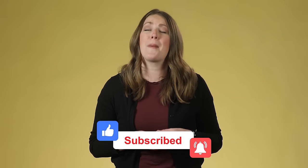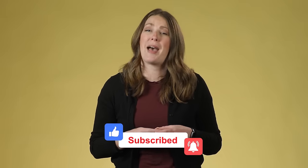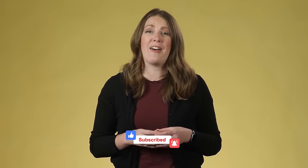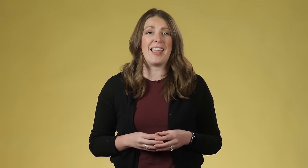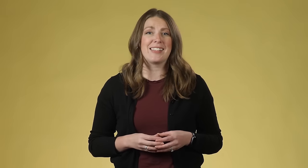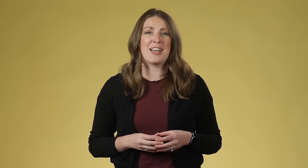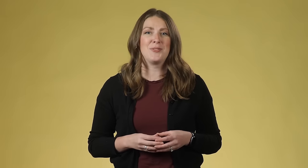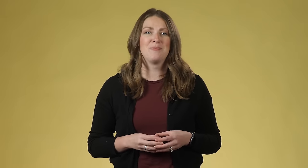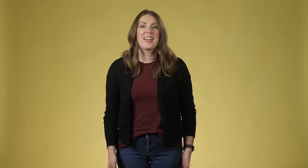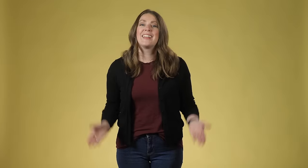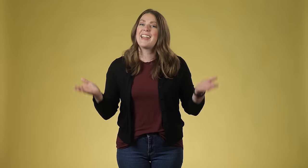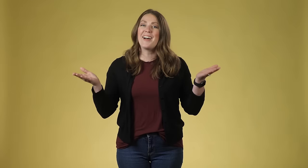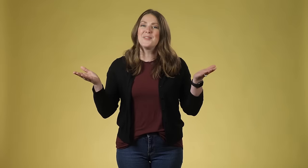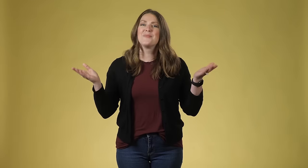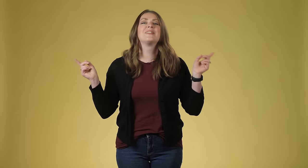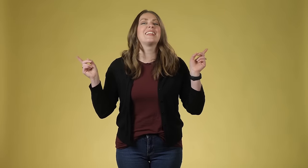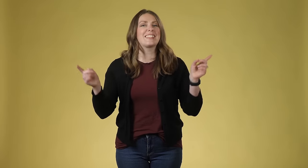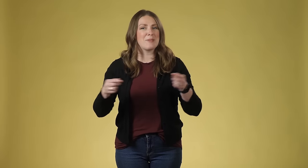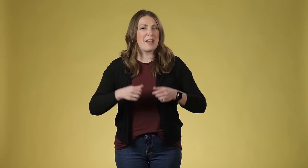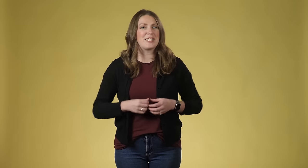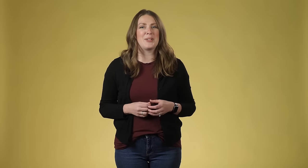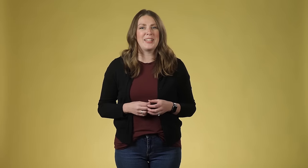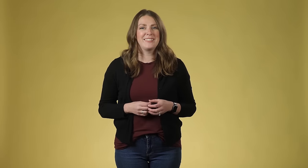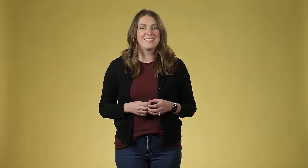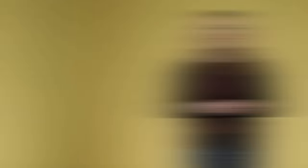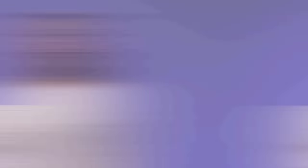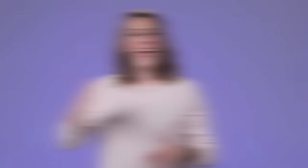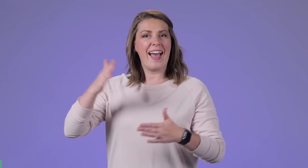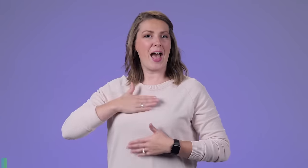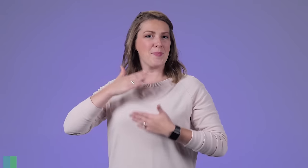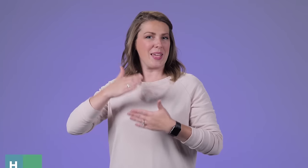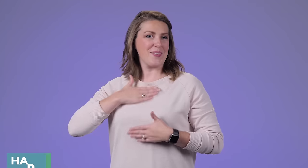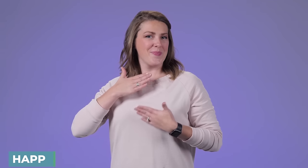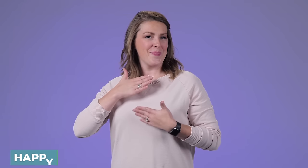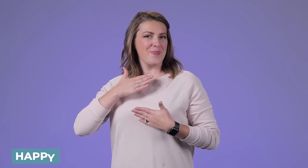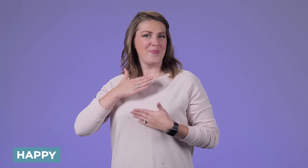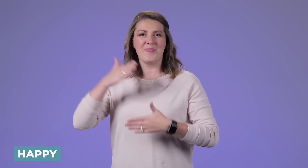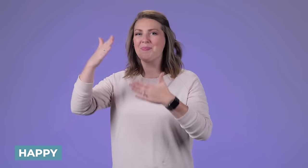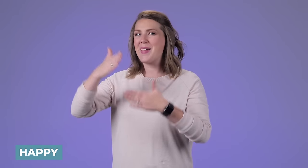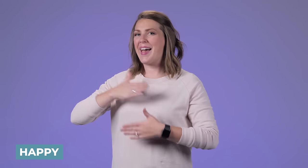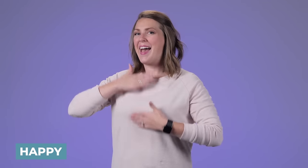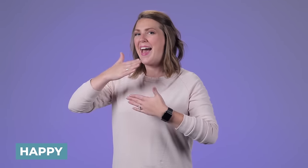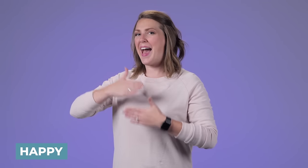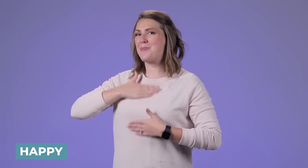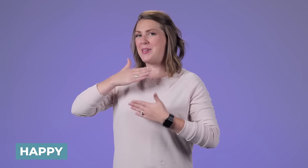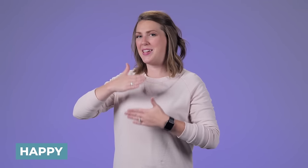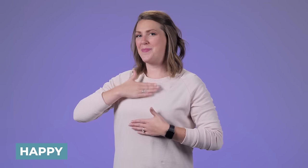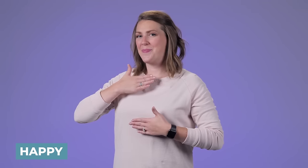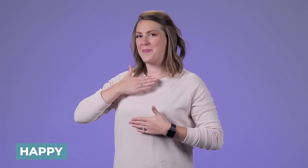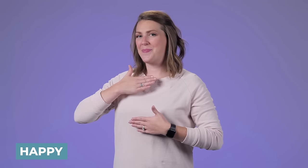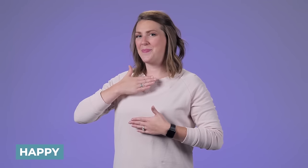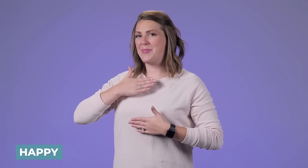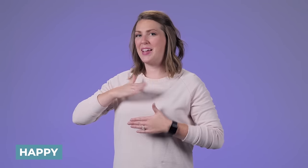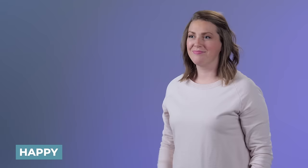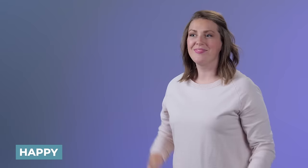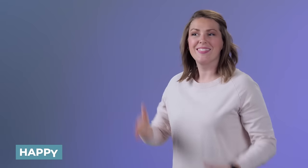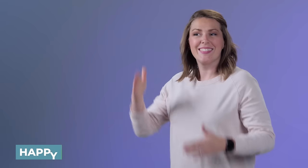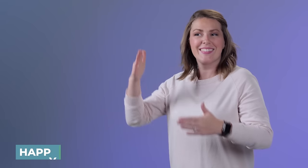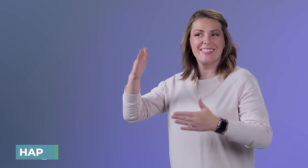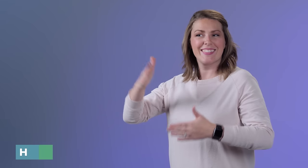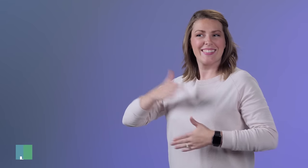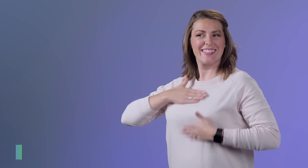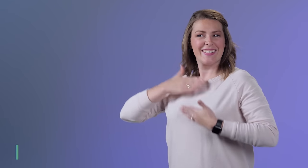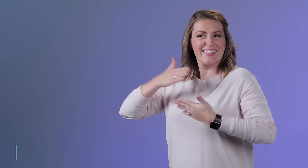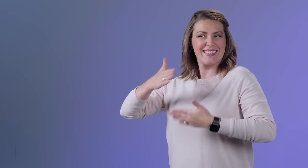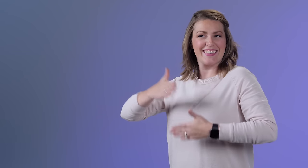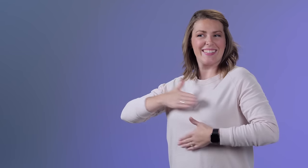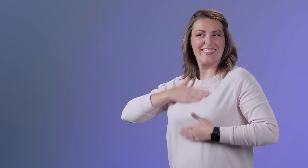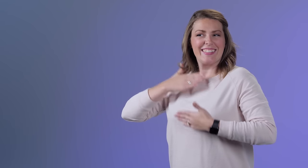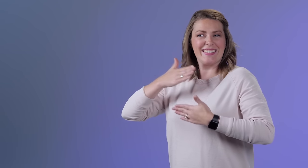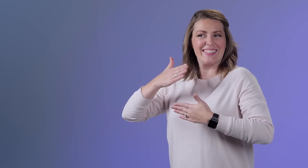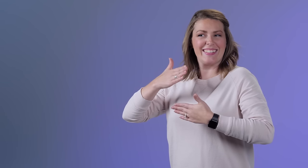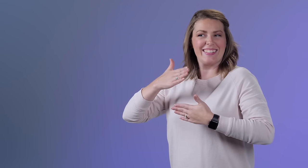'Bad, bad', it's the opposite of good it just flips around 'bad.' 'Bored